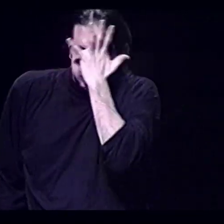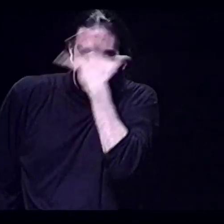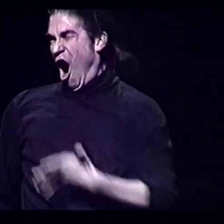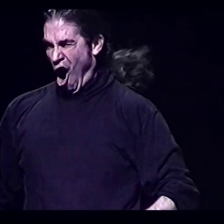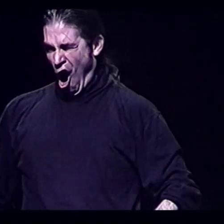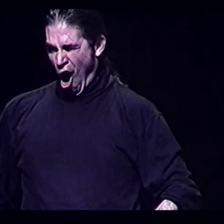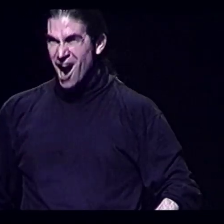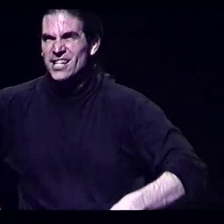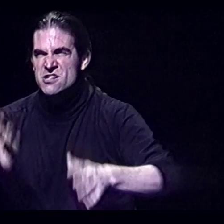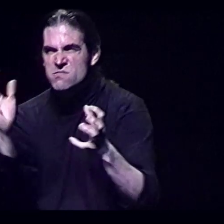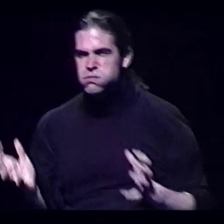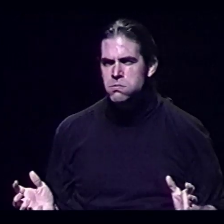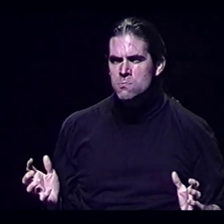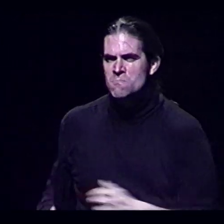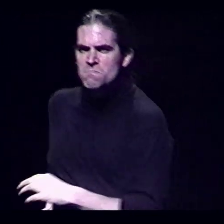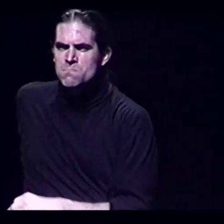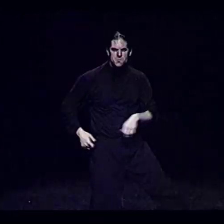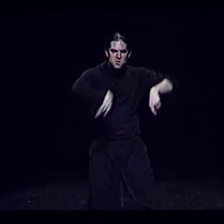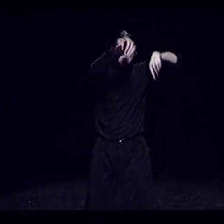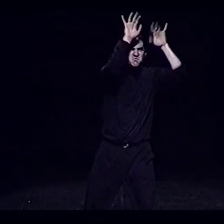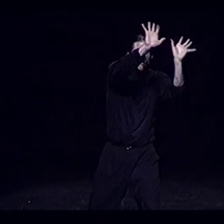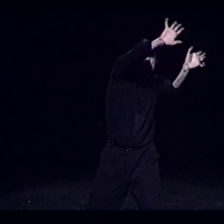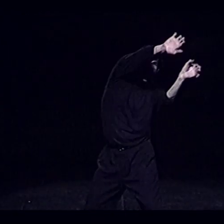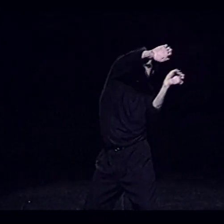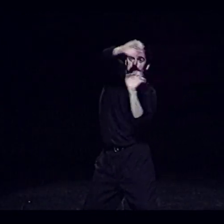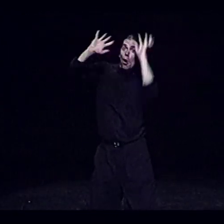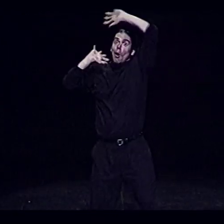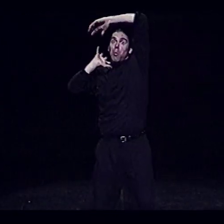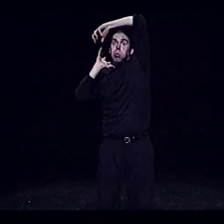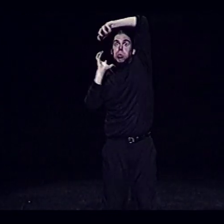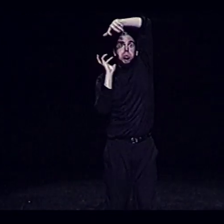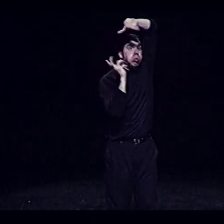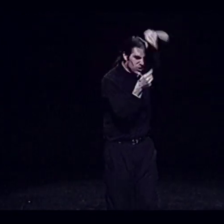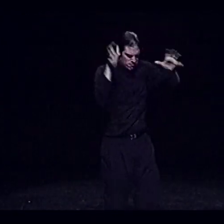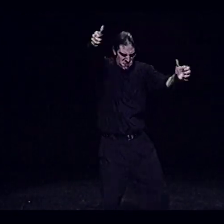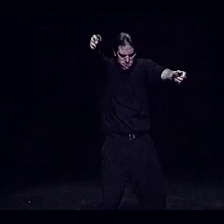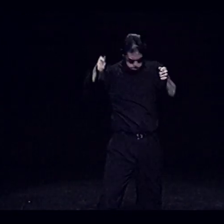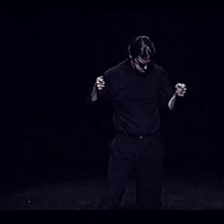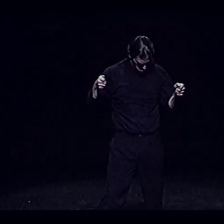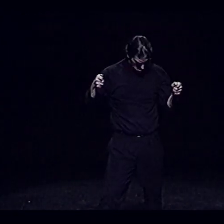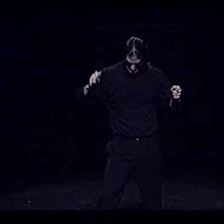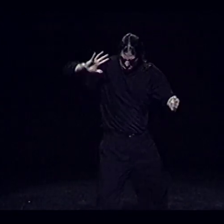It's the paper, ripped off the easel And crumpled up